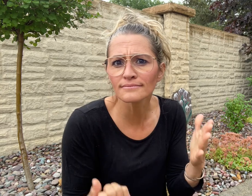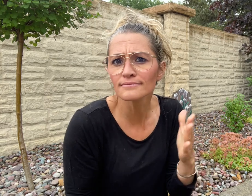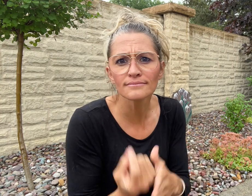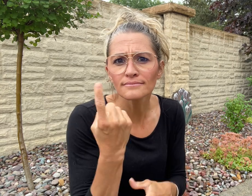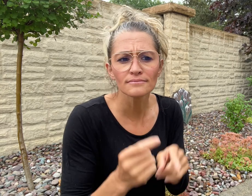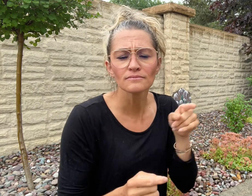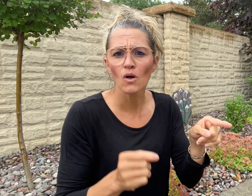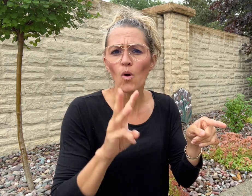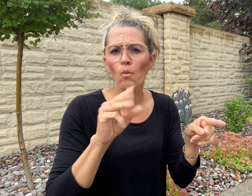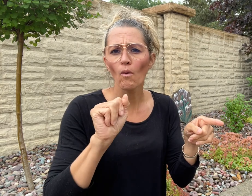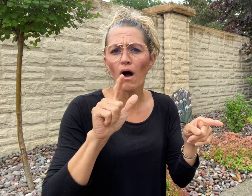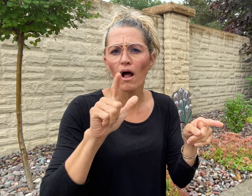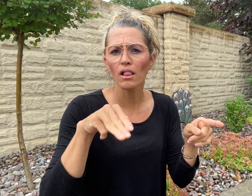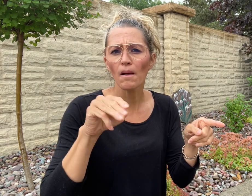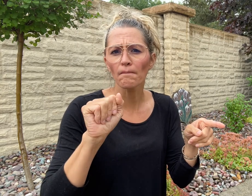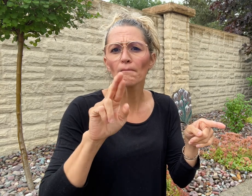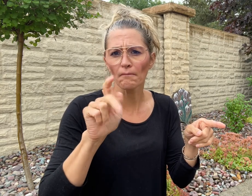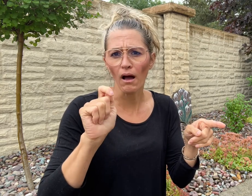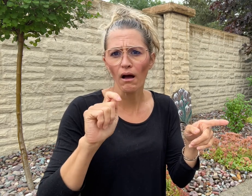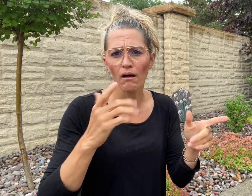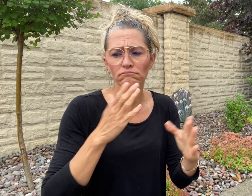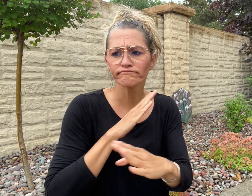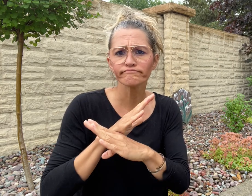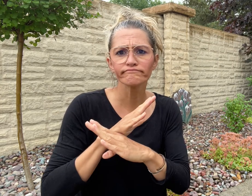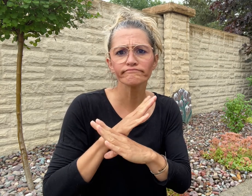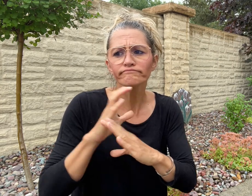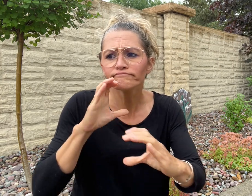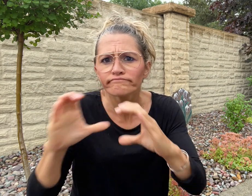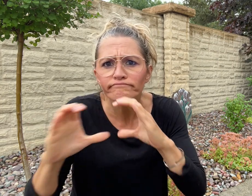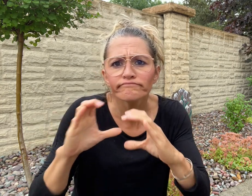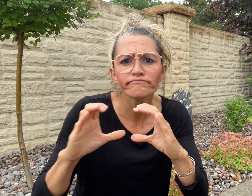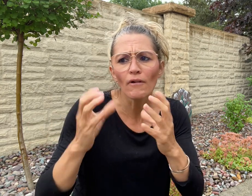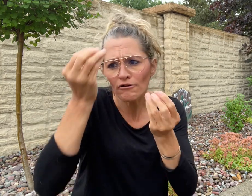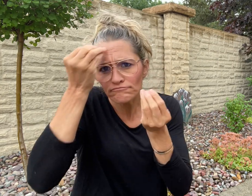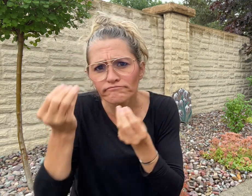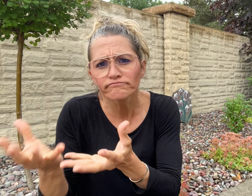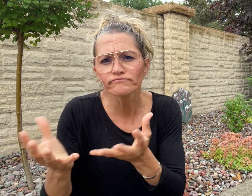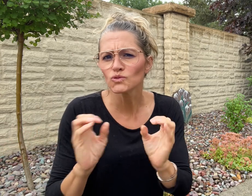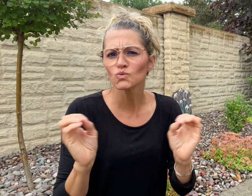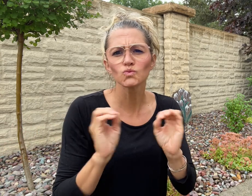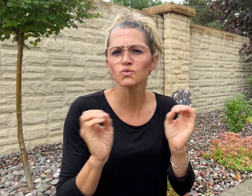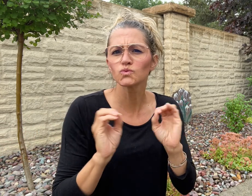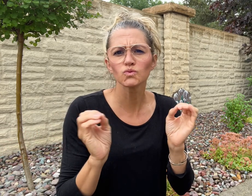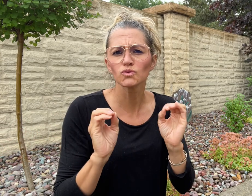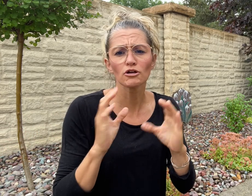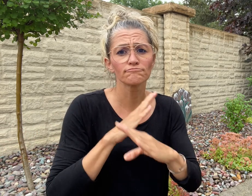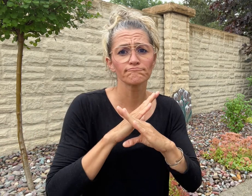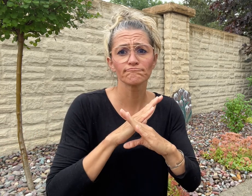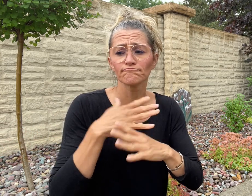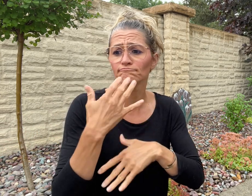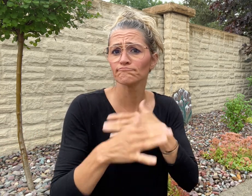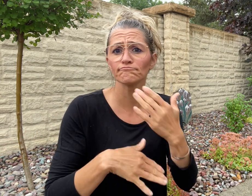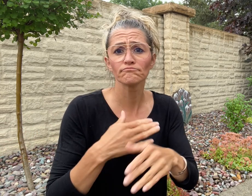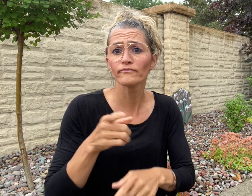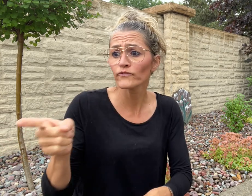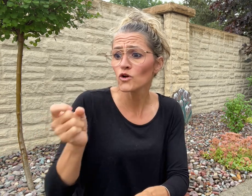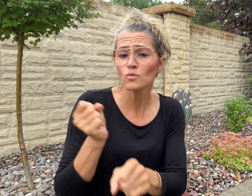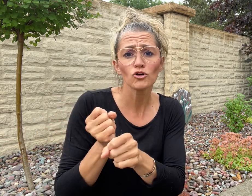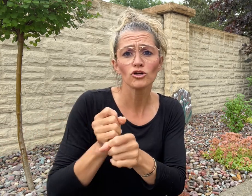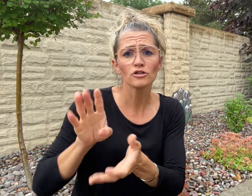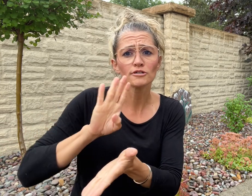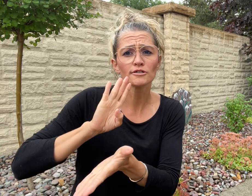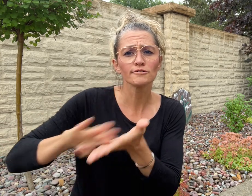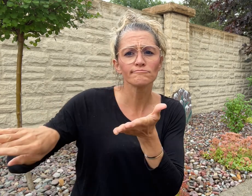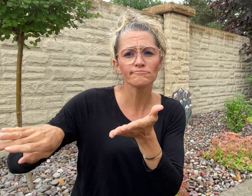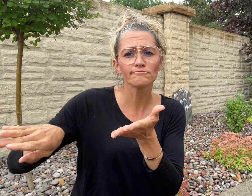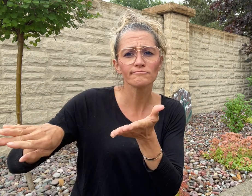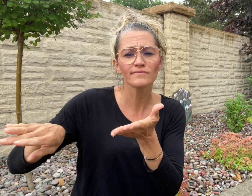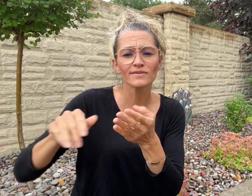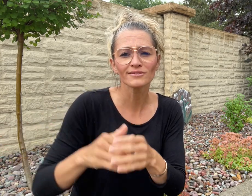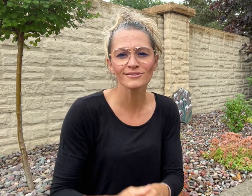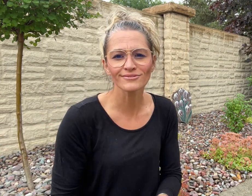Walmart stopped communicating with him, and he was removed from work.